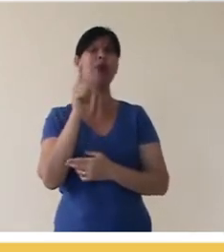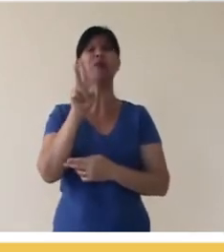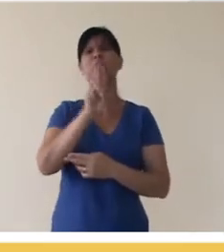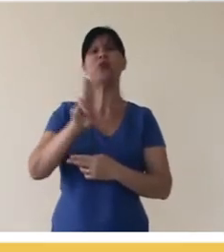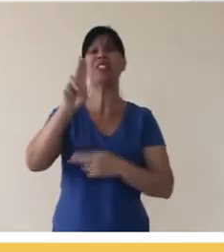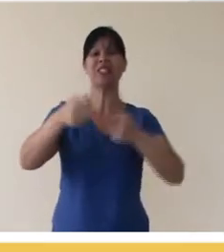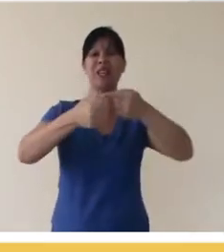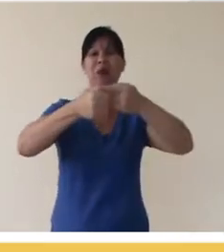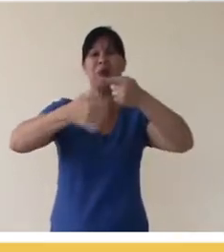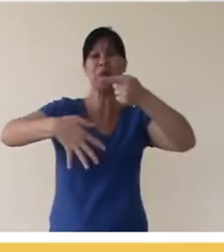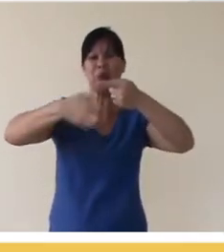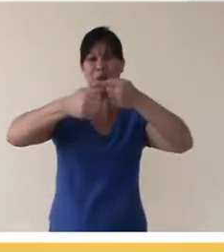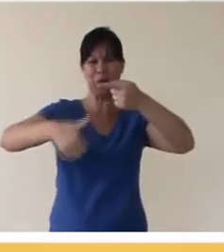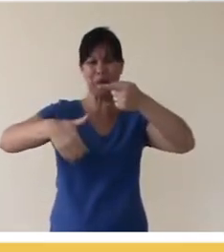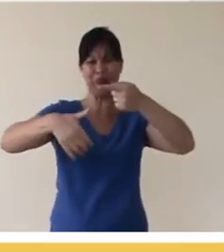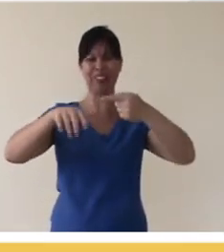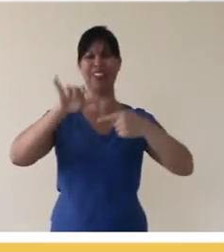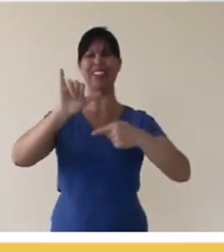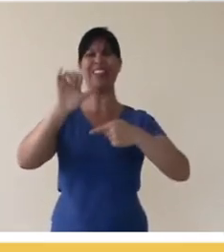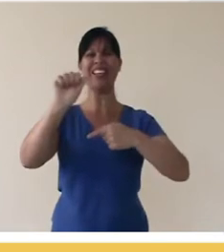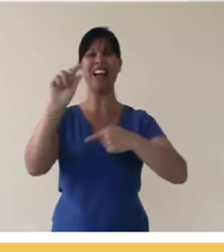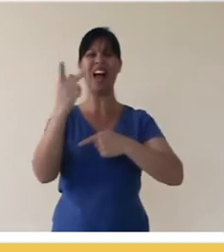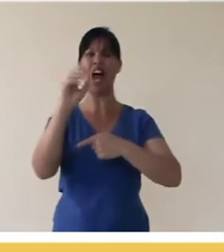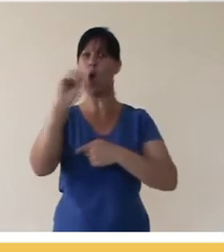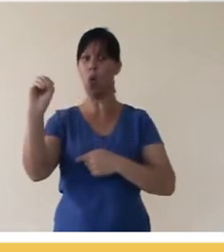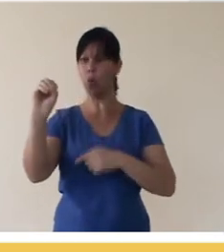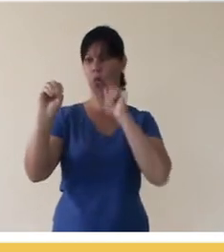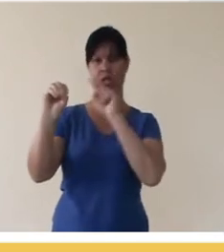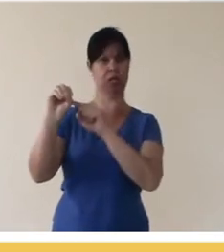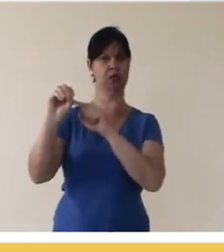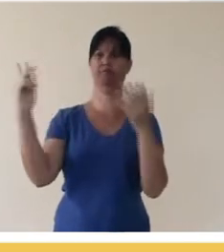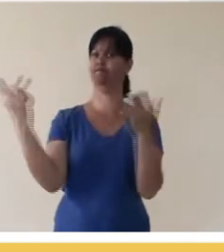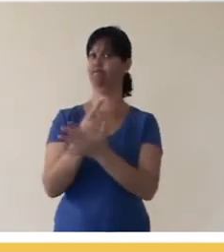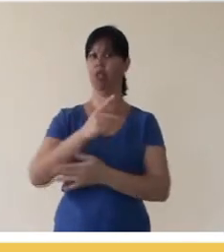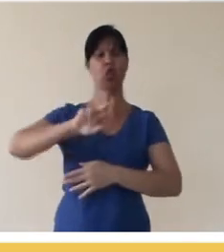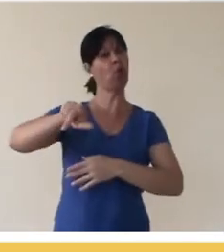people put the Google address, for example, or the address of Yahoo, the search engine